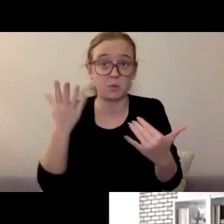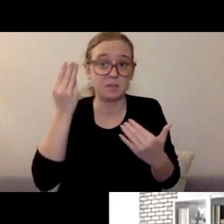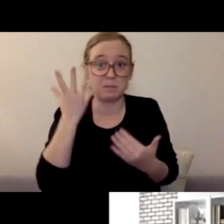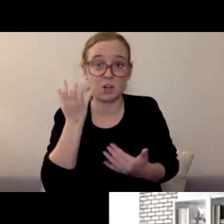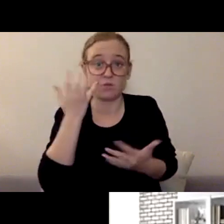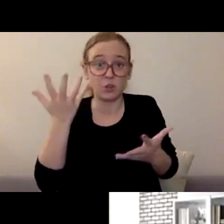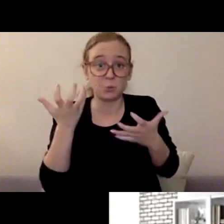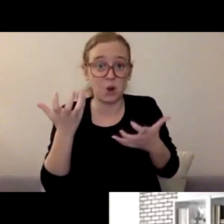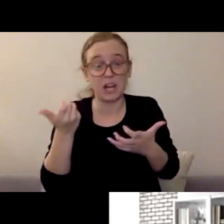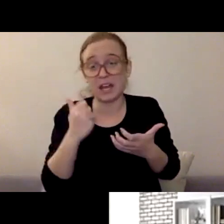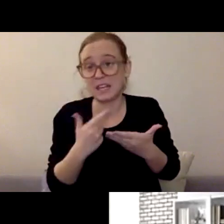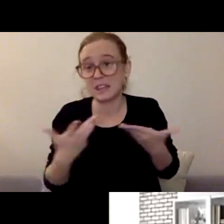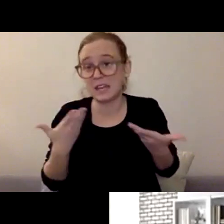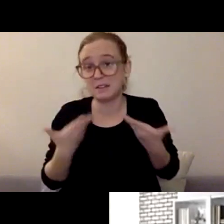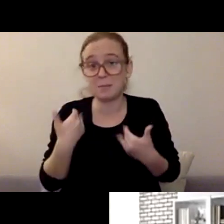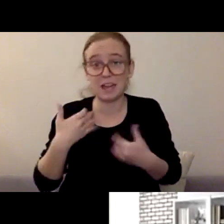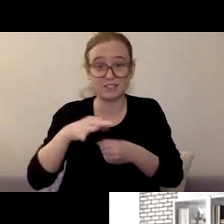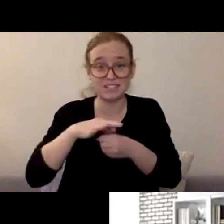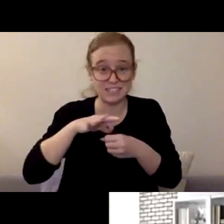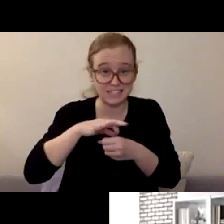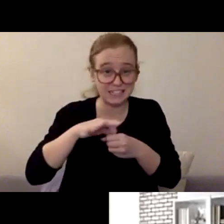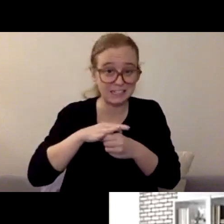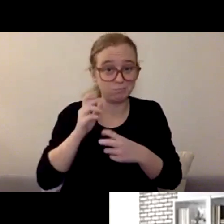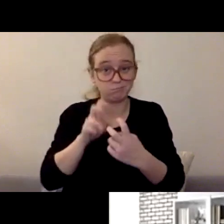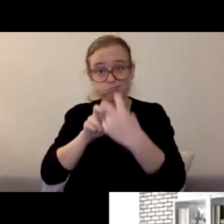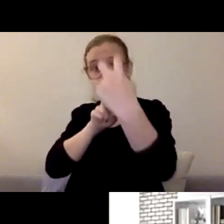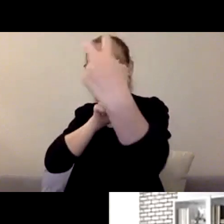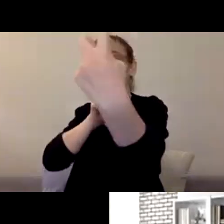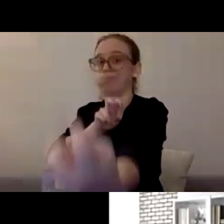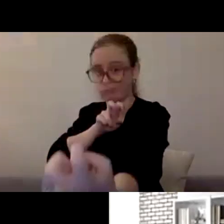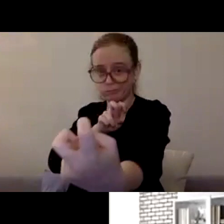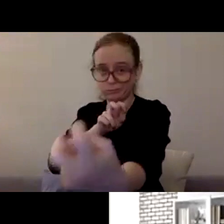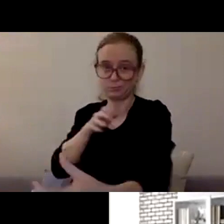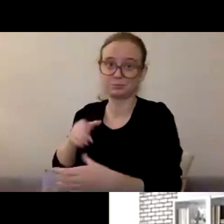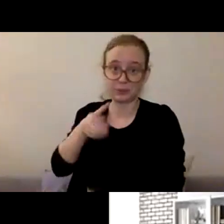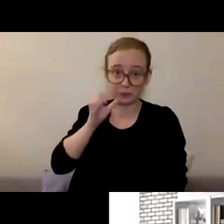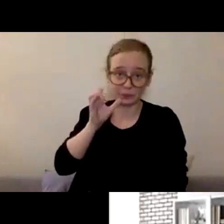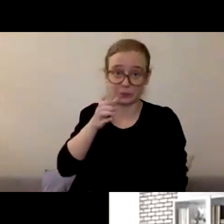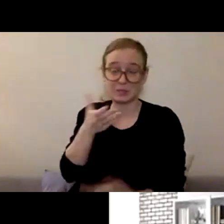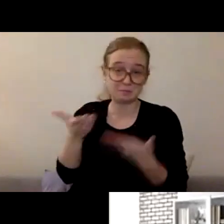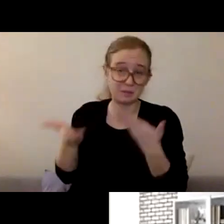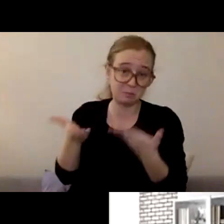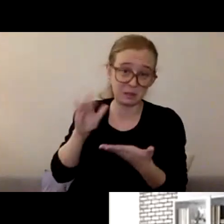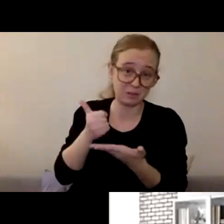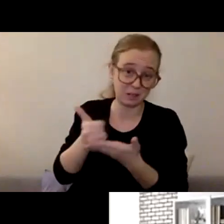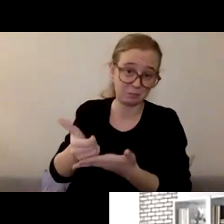and all of these things that we're talking about of so many people needing help right now. That person might need help. And it also might be...